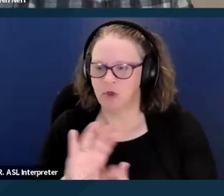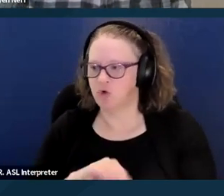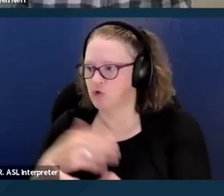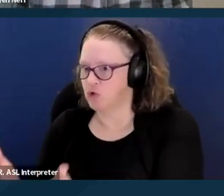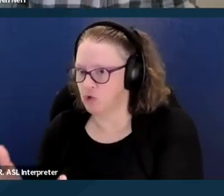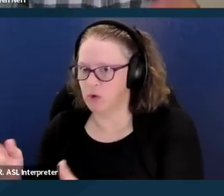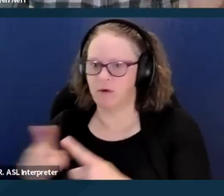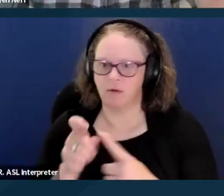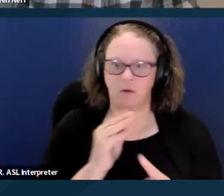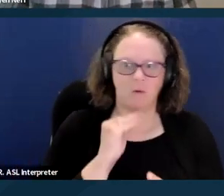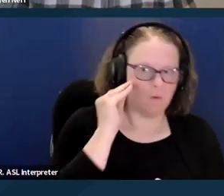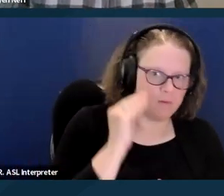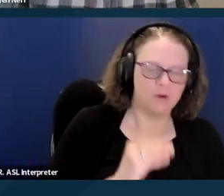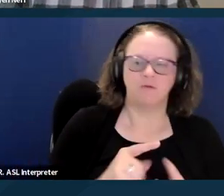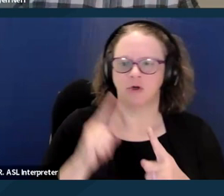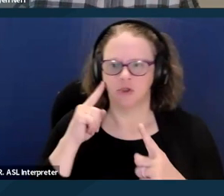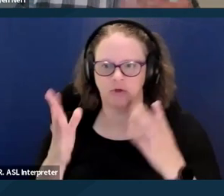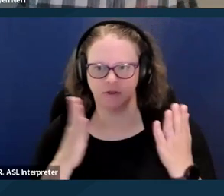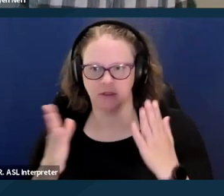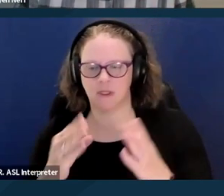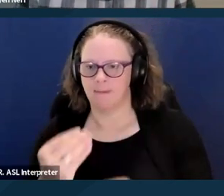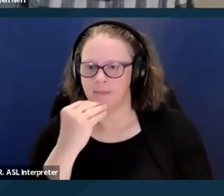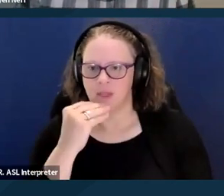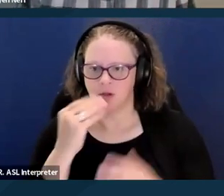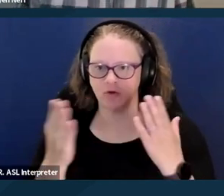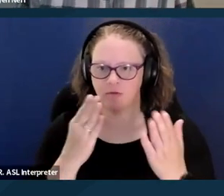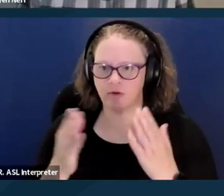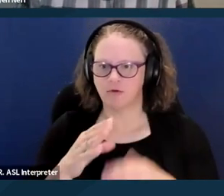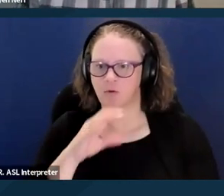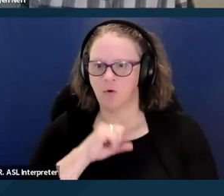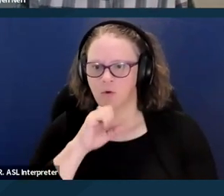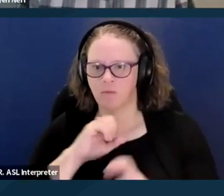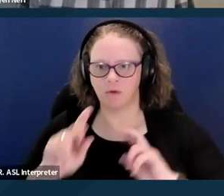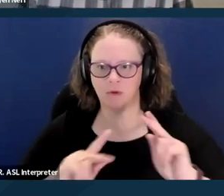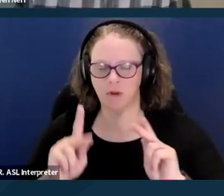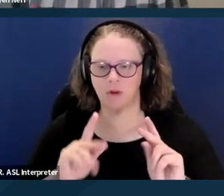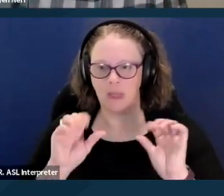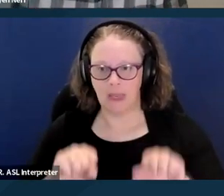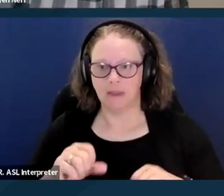meal services so that elderly people are able to eat and take care of themselves. This could be delivered,